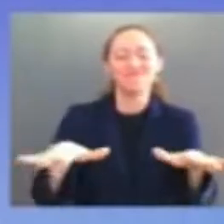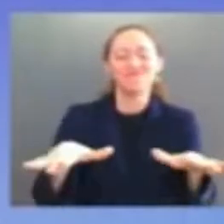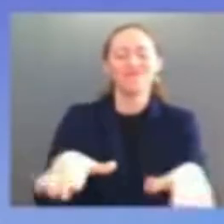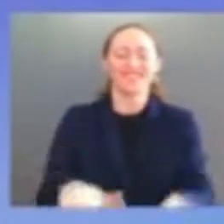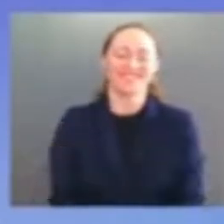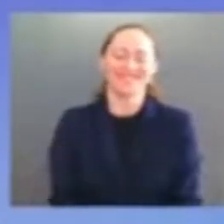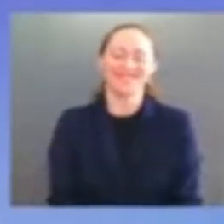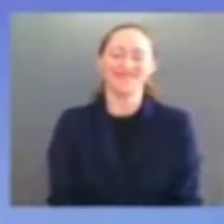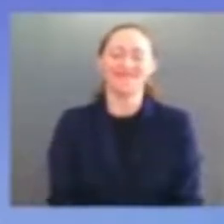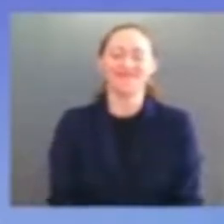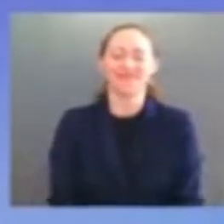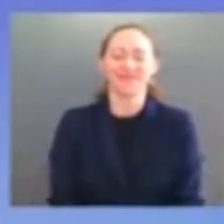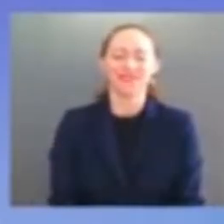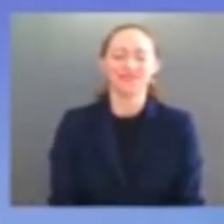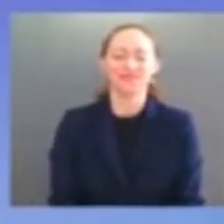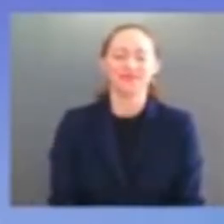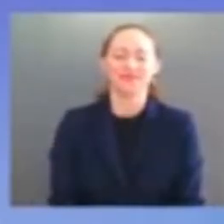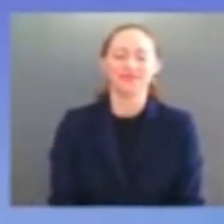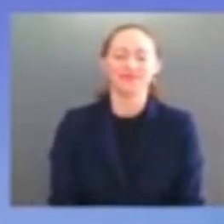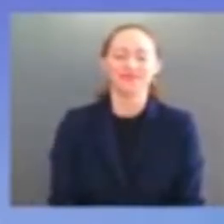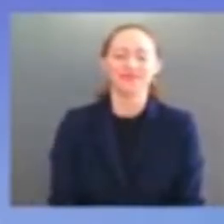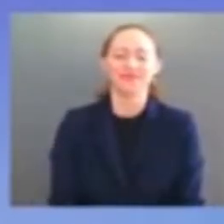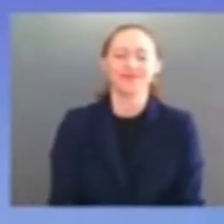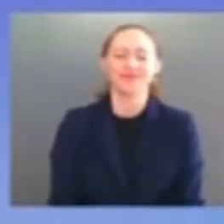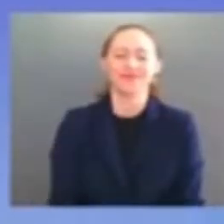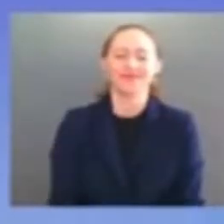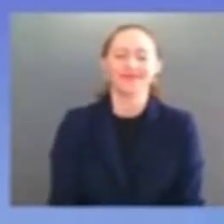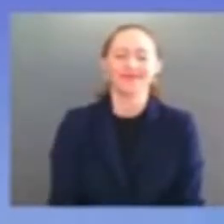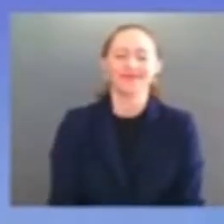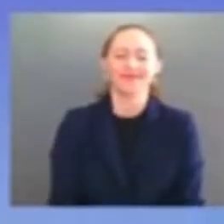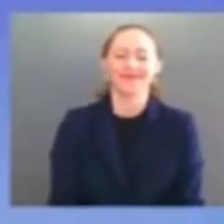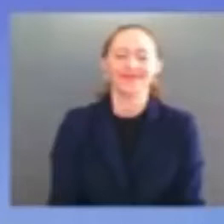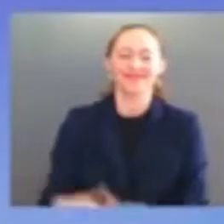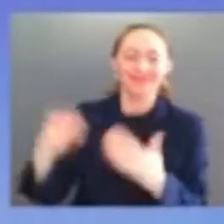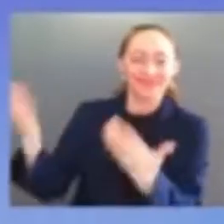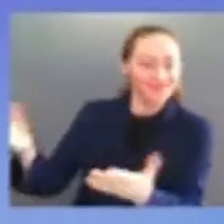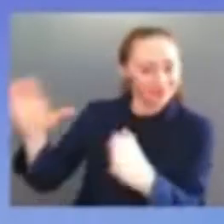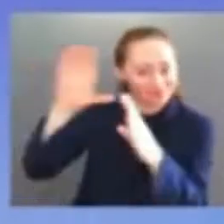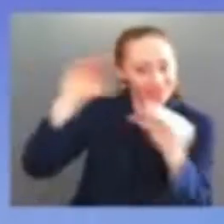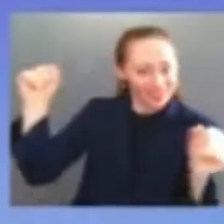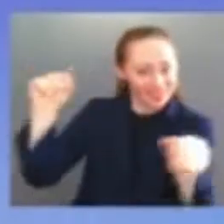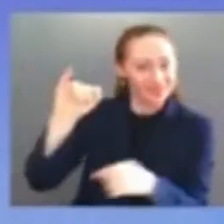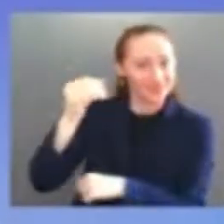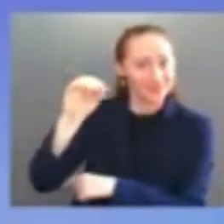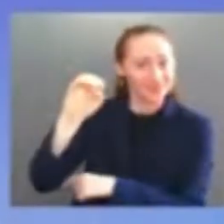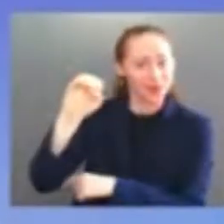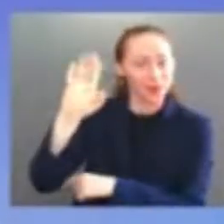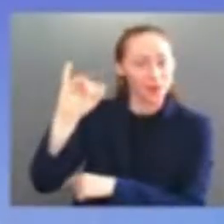president joe biden first lady dr jill biden second gentleman